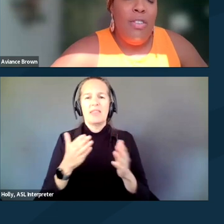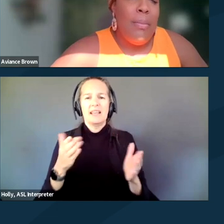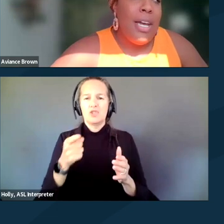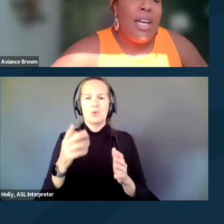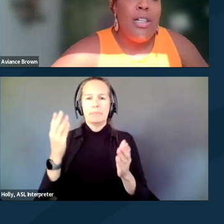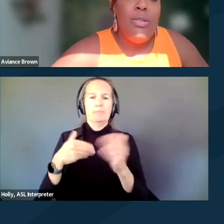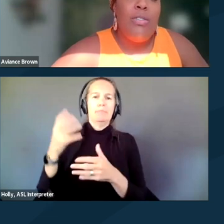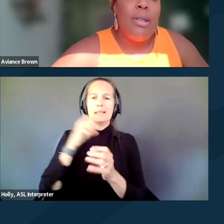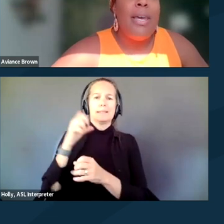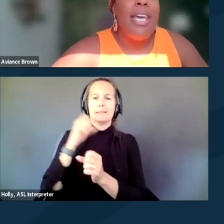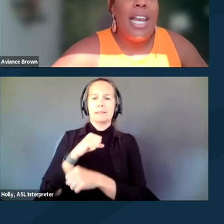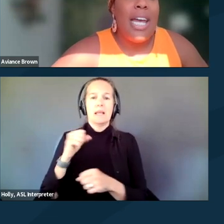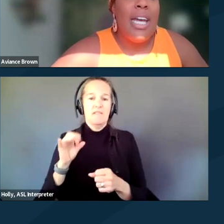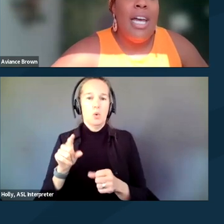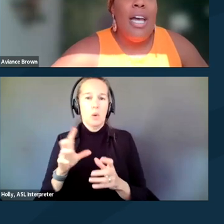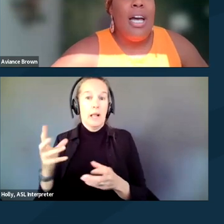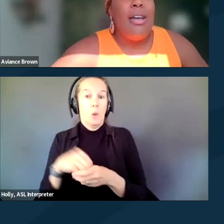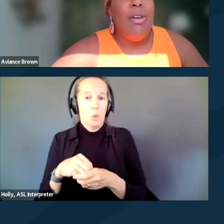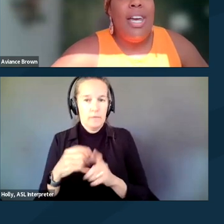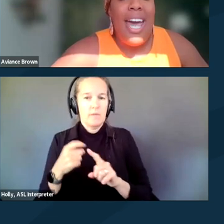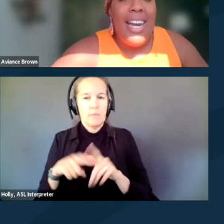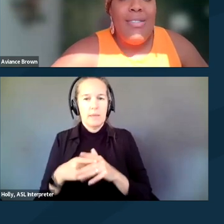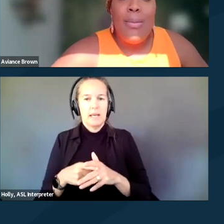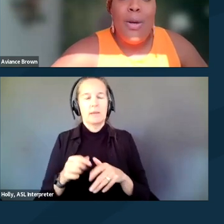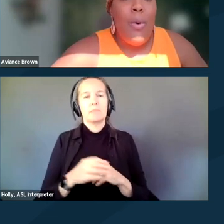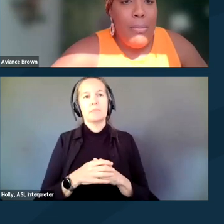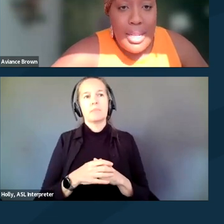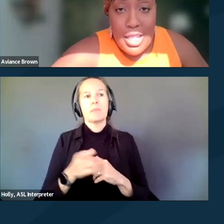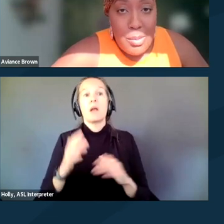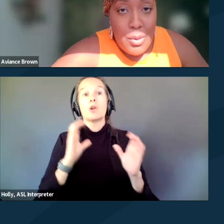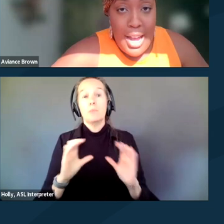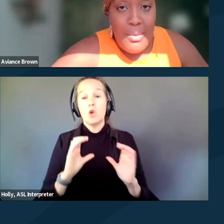if you're being inclusive from the beginning. Communicate if something won't be accessible, right?